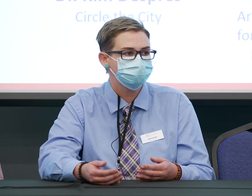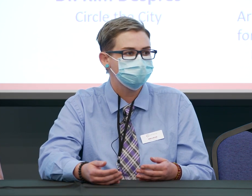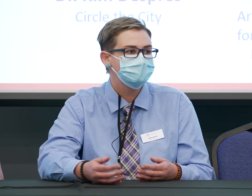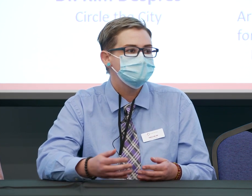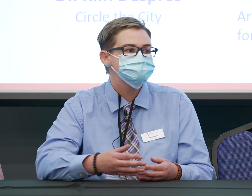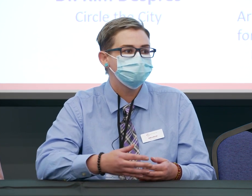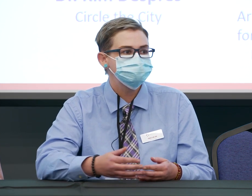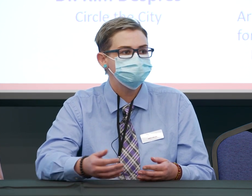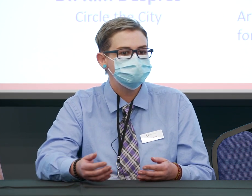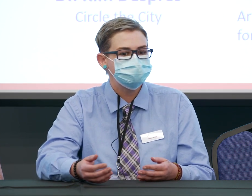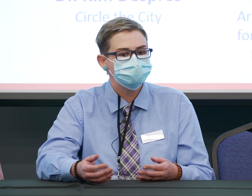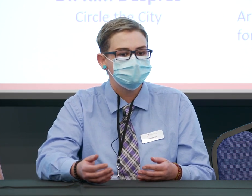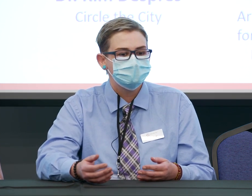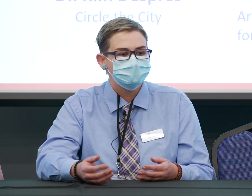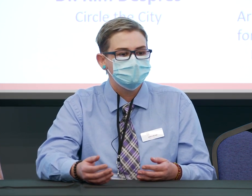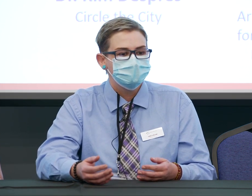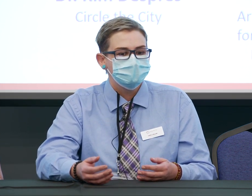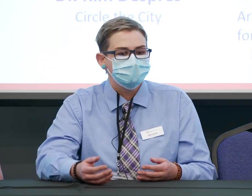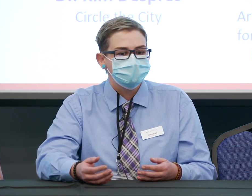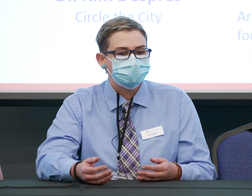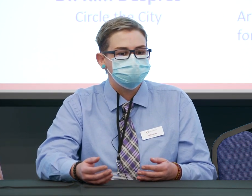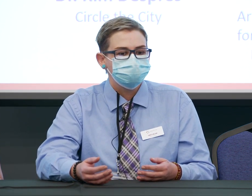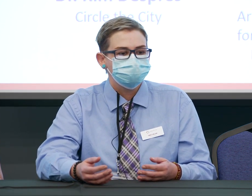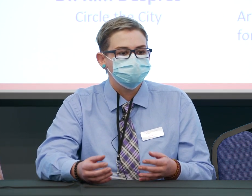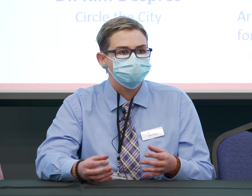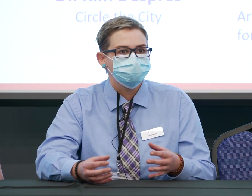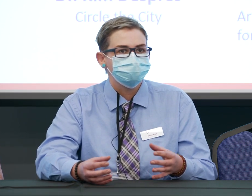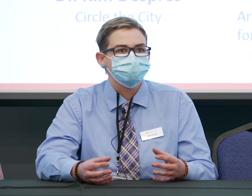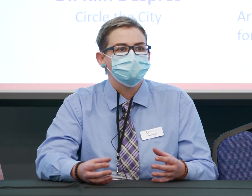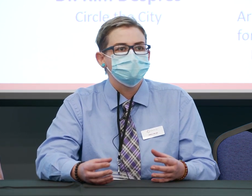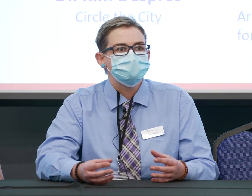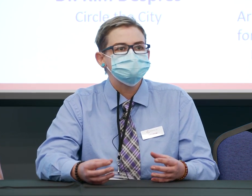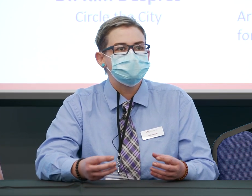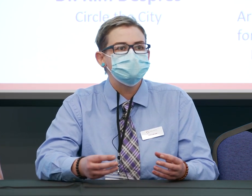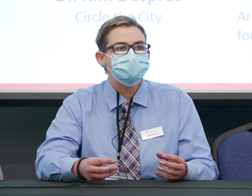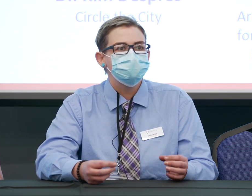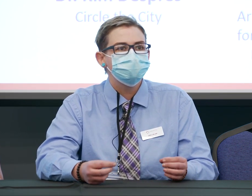It's going to be taking care